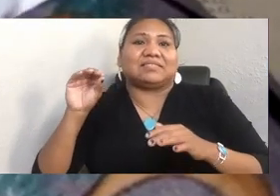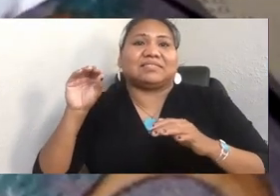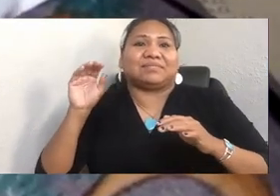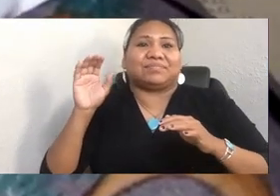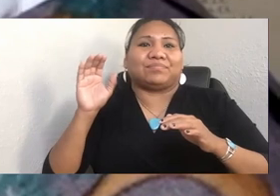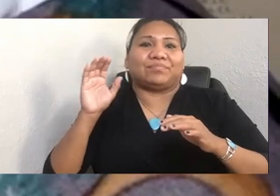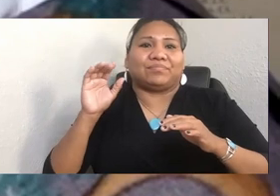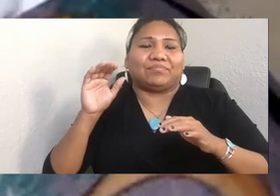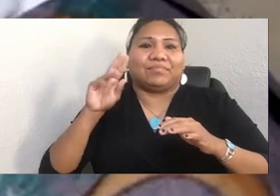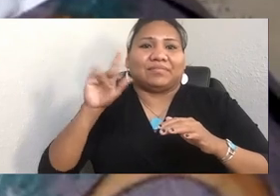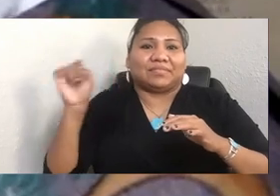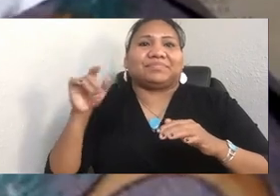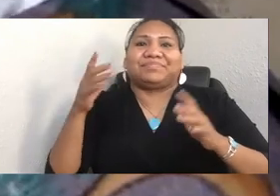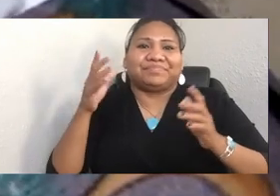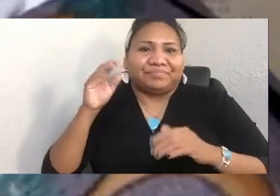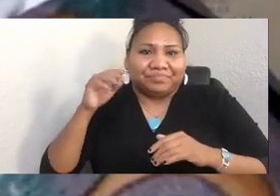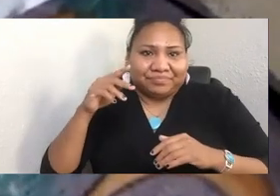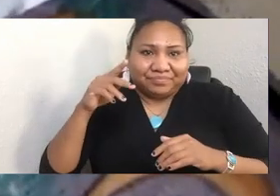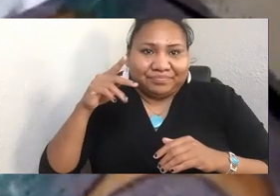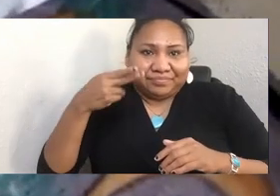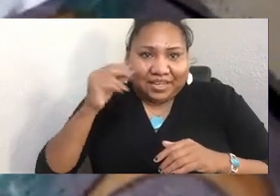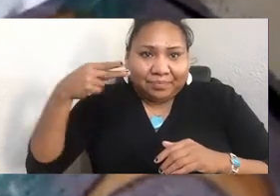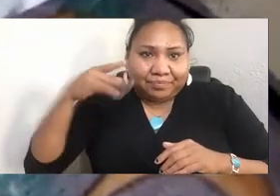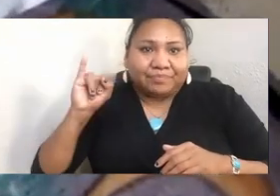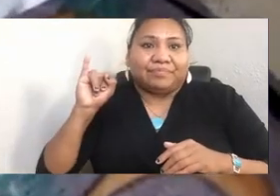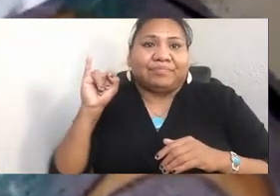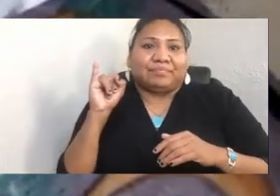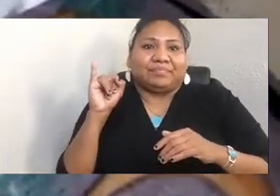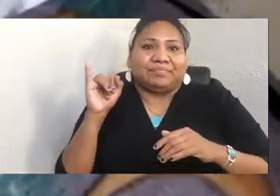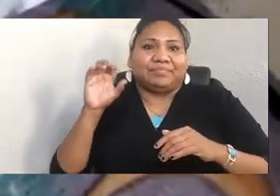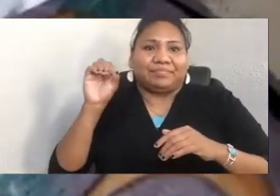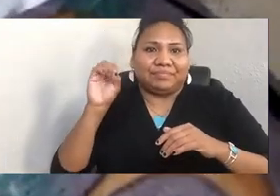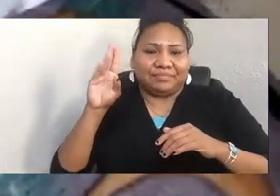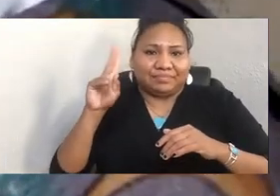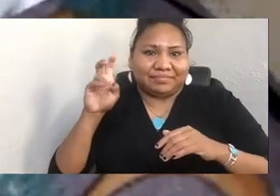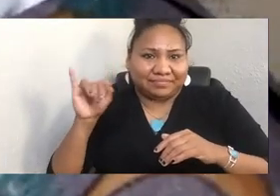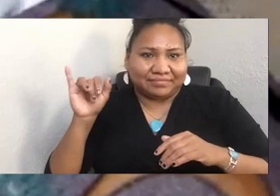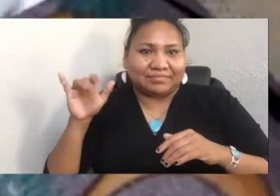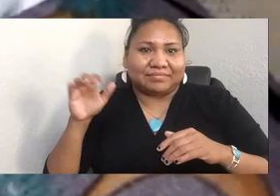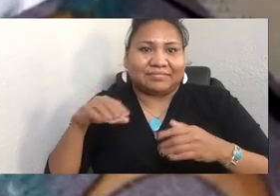Hoopa, Hopi, Yurok, Seneca, Eastern Band Cherokee,